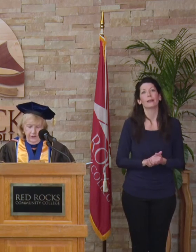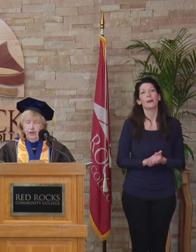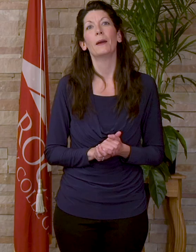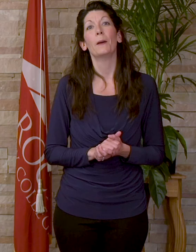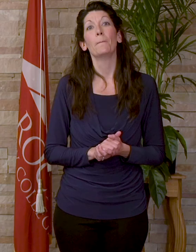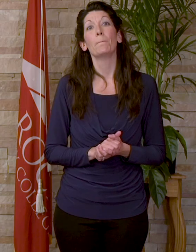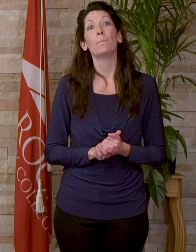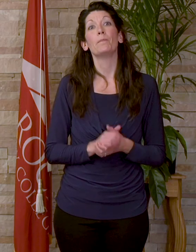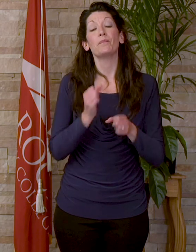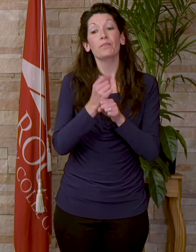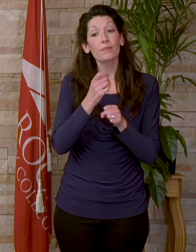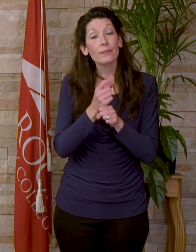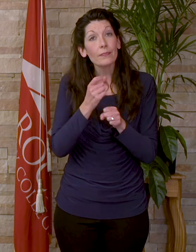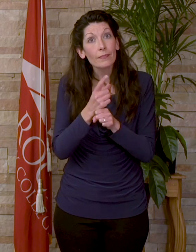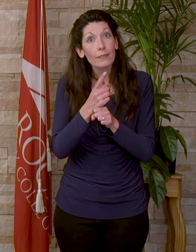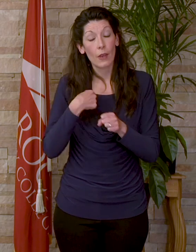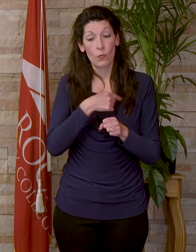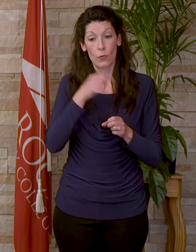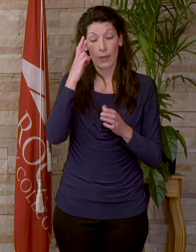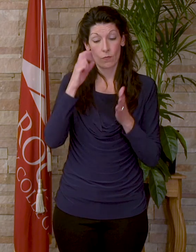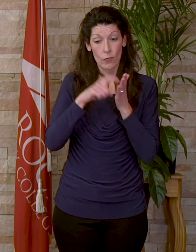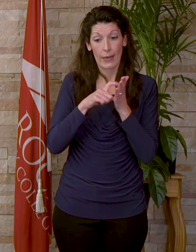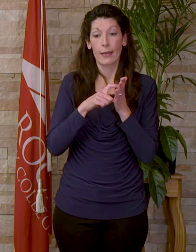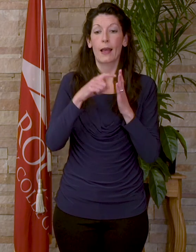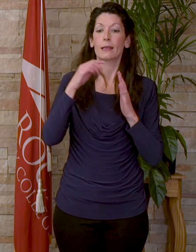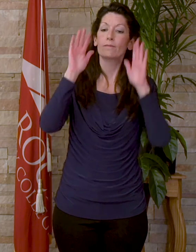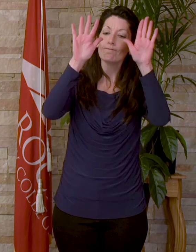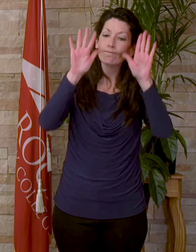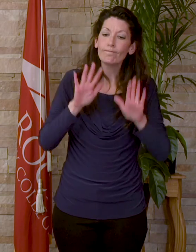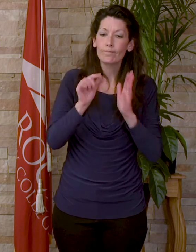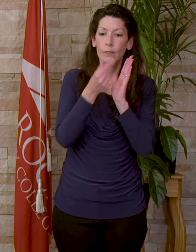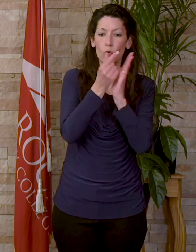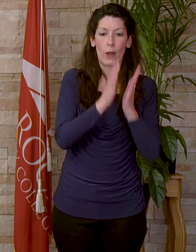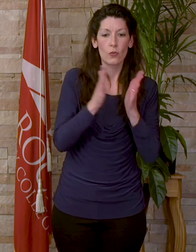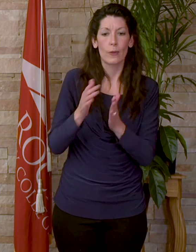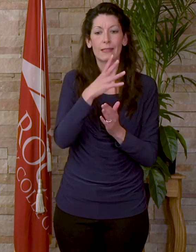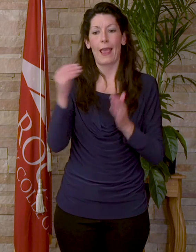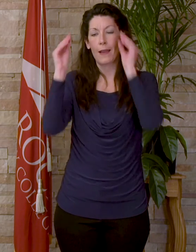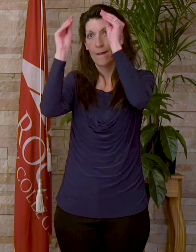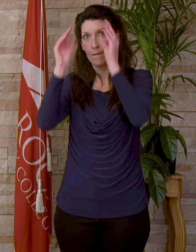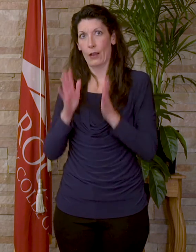Each year we recognize outstanding graduates and faculty members and presenting the award to the